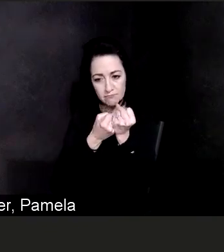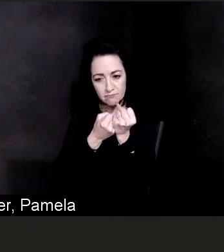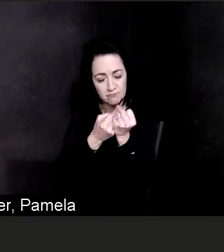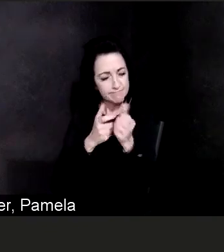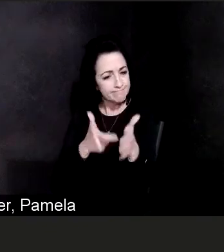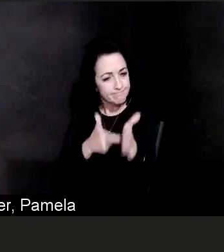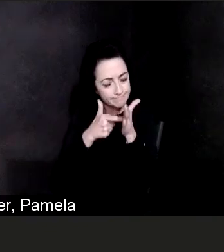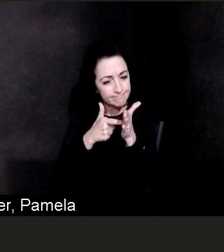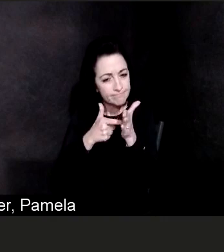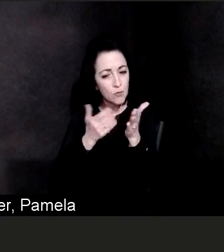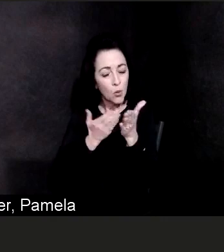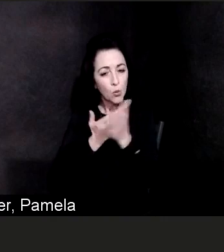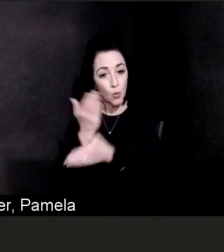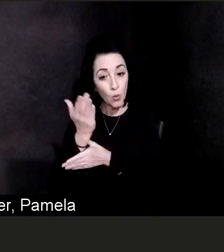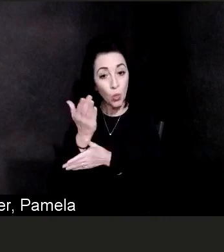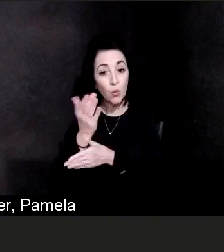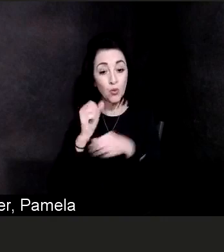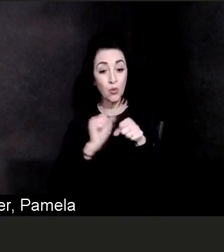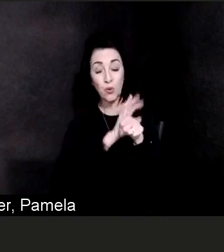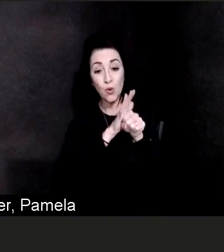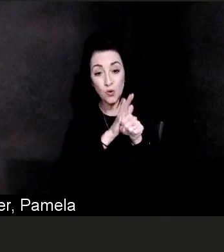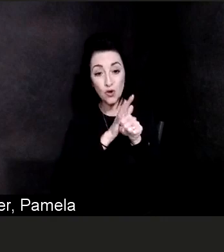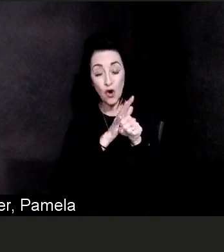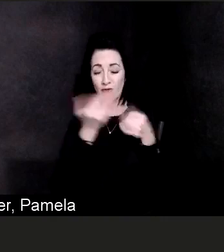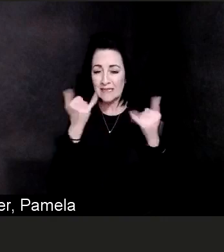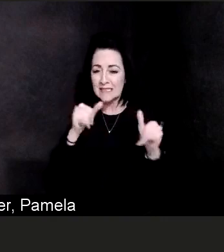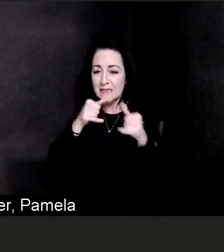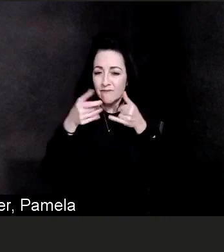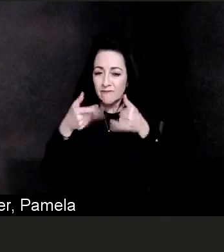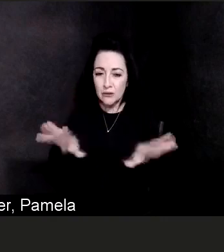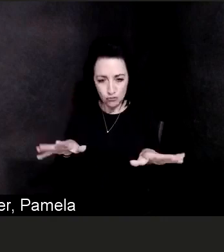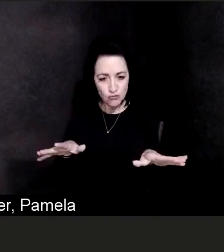as we stay safe, and then we as a community can celebrate